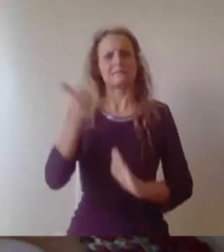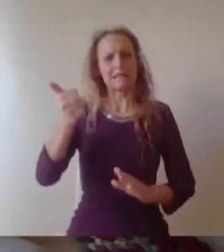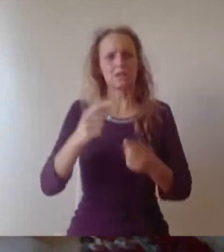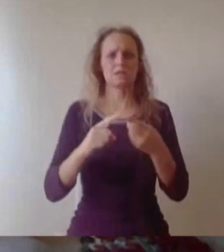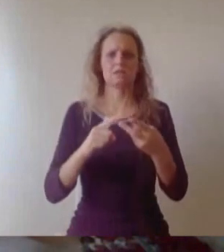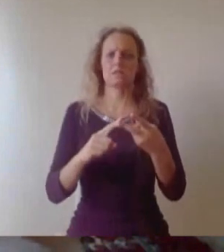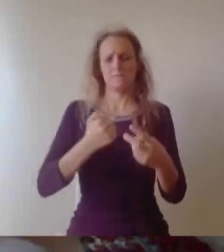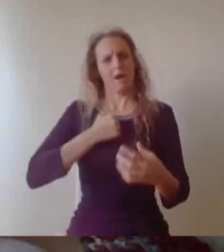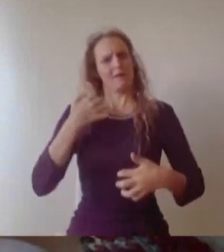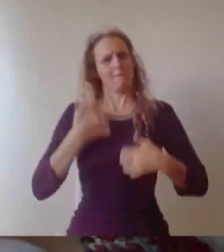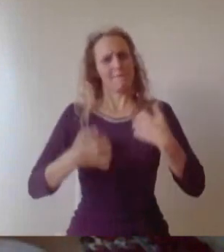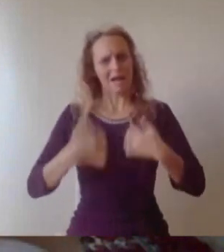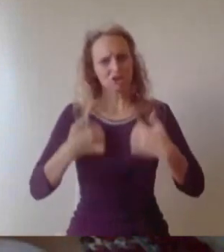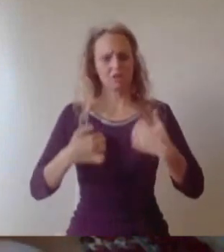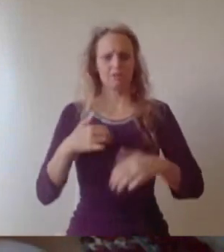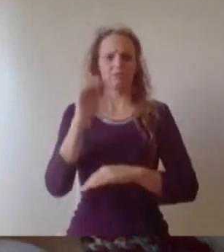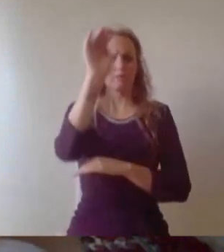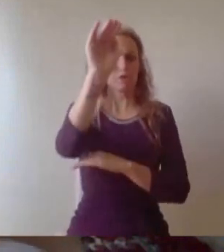you should take isn't immediately immediately clear